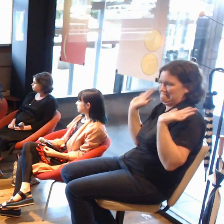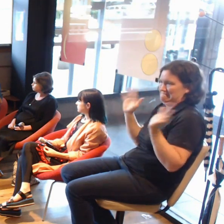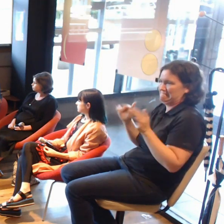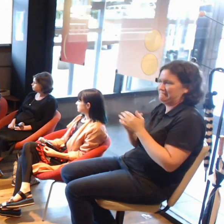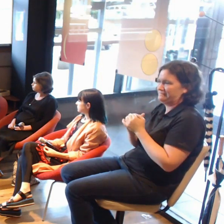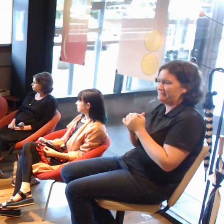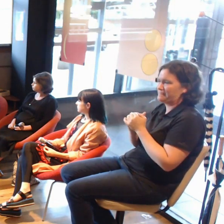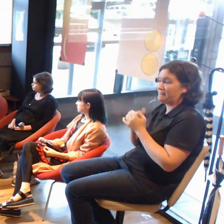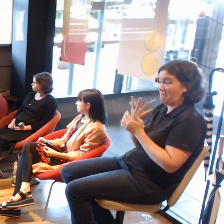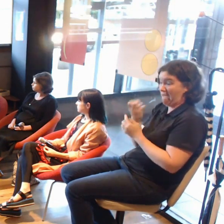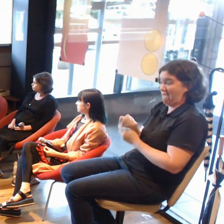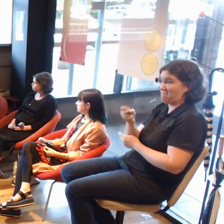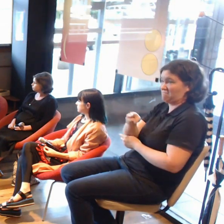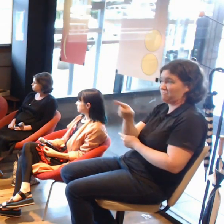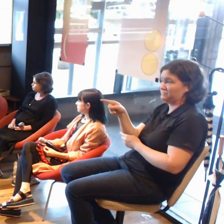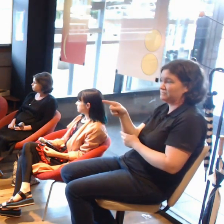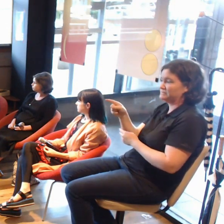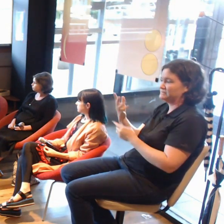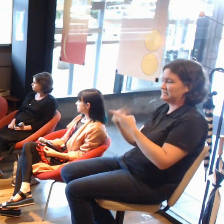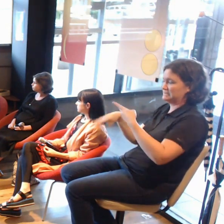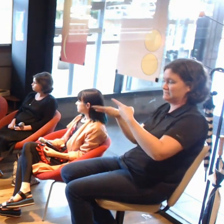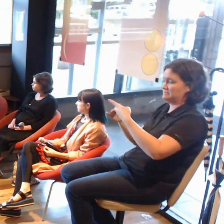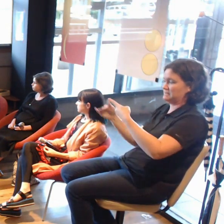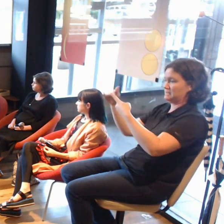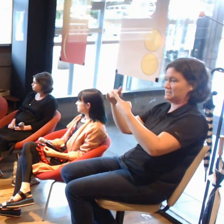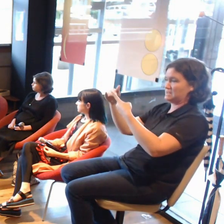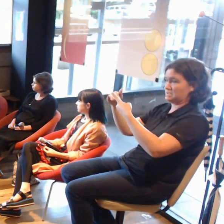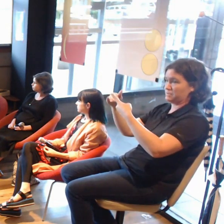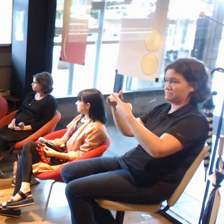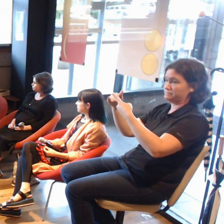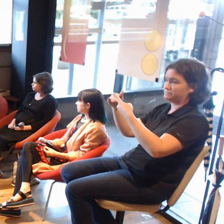The next layer, from there, is what they refer to as mixed reality,